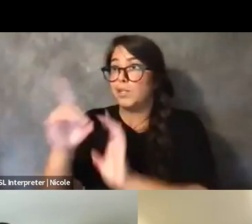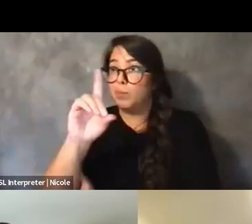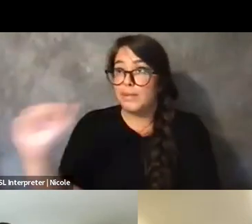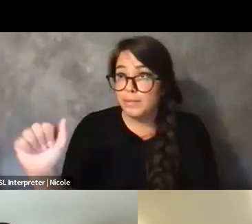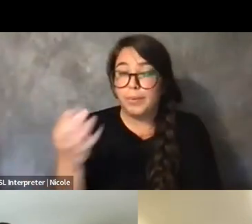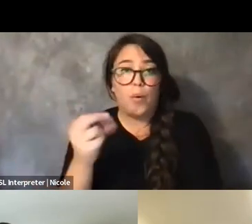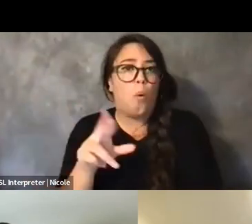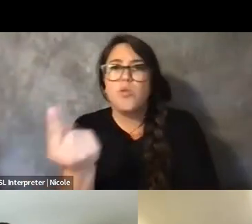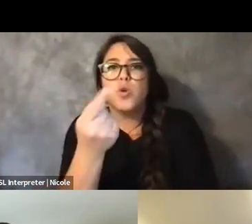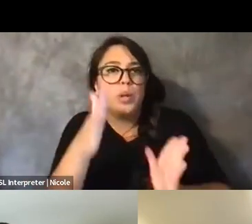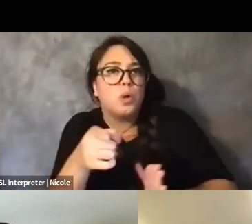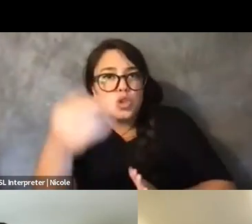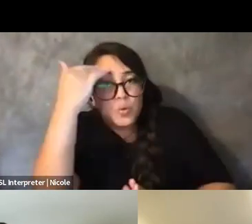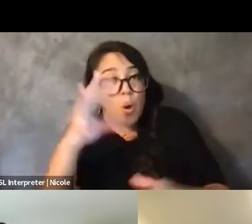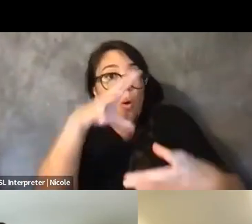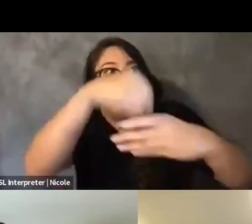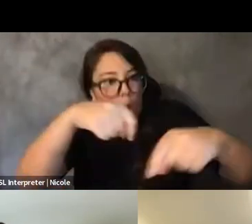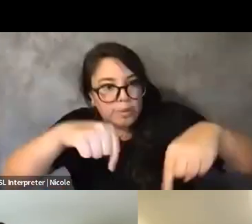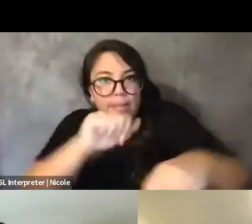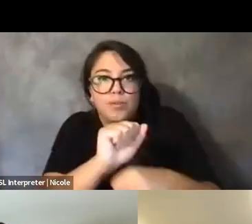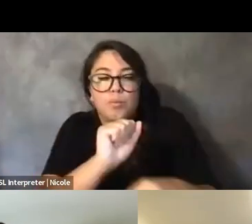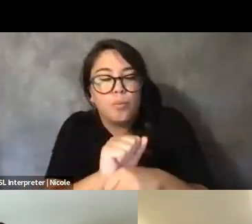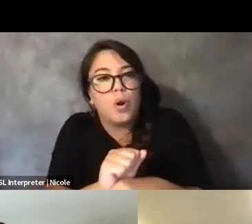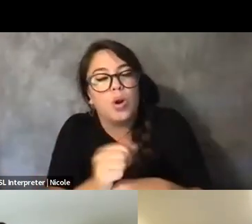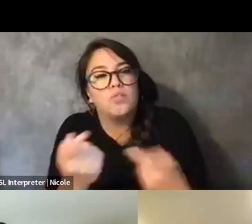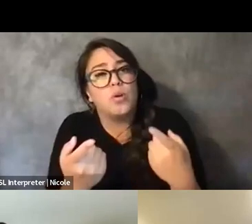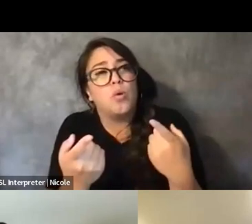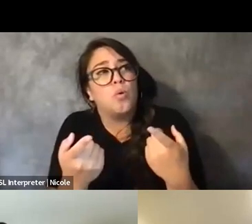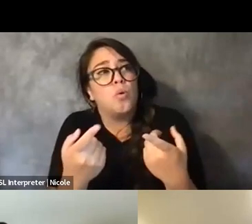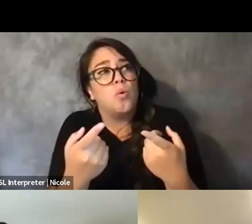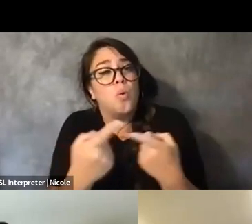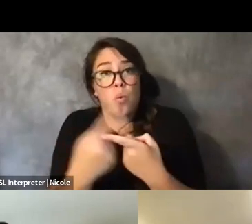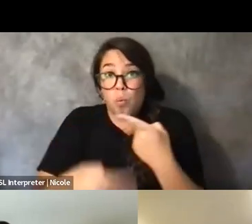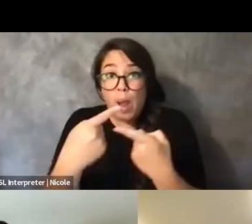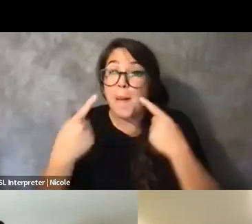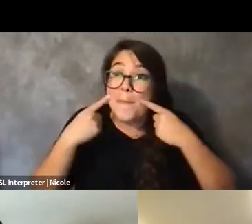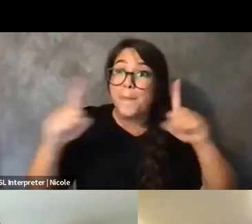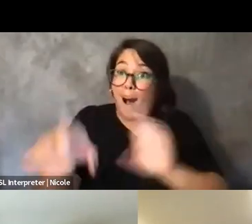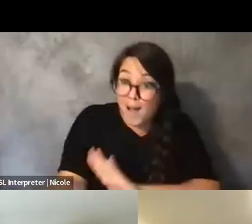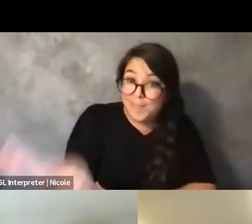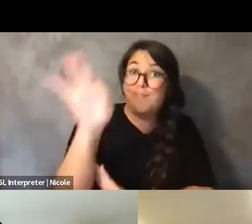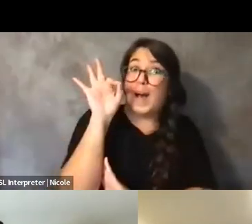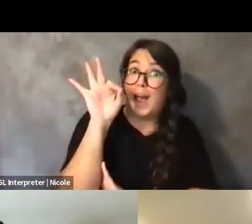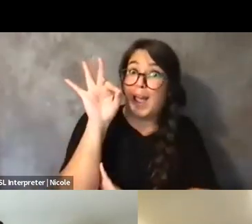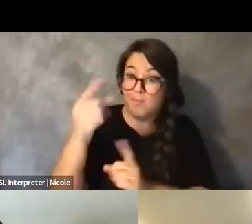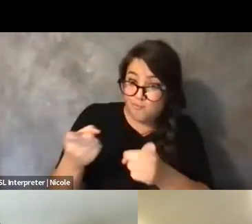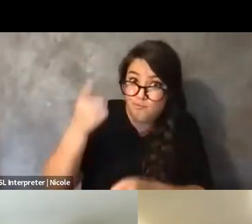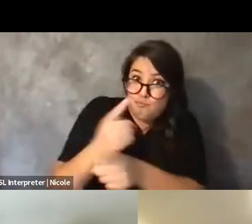And so, when we do find it, I found that I have found a lot of community within those spaces.